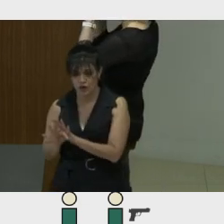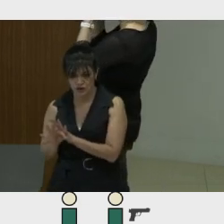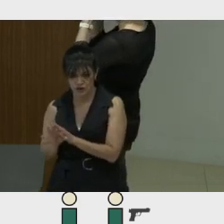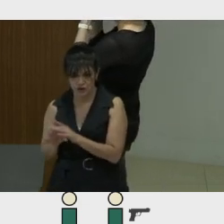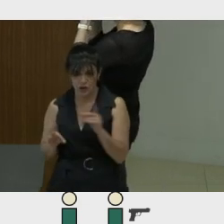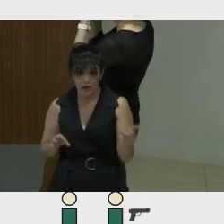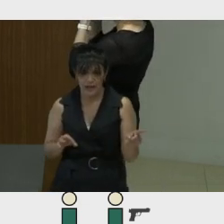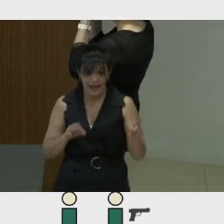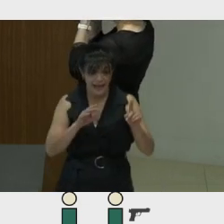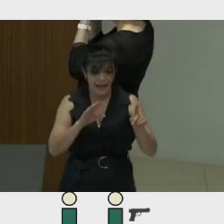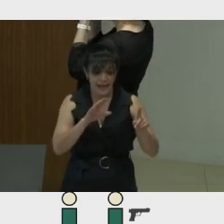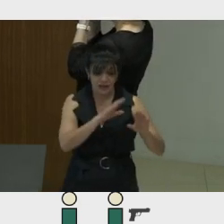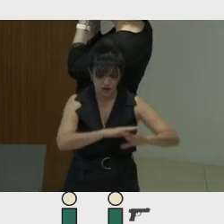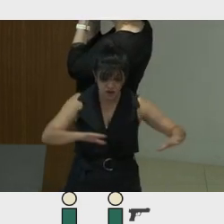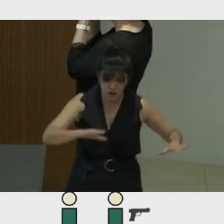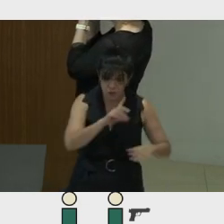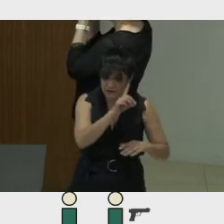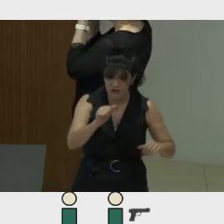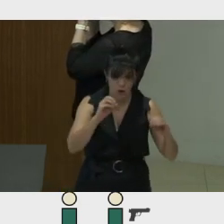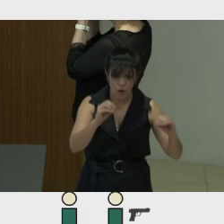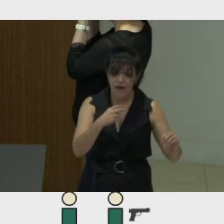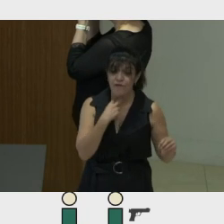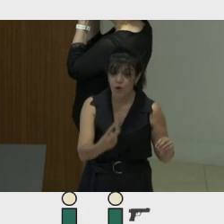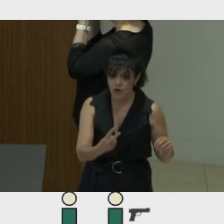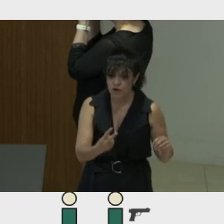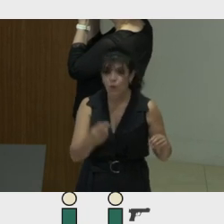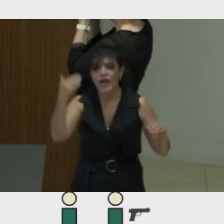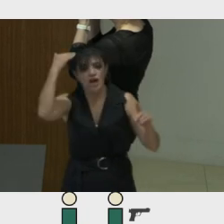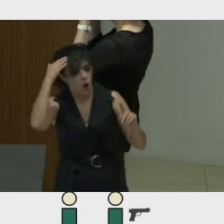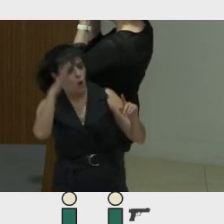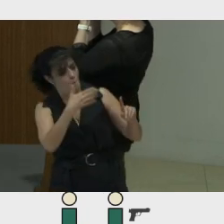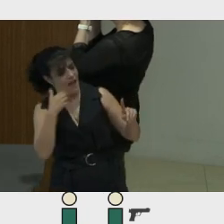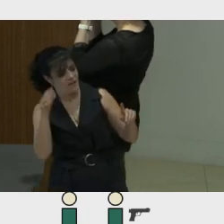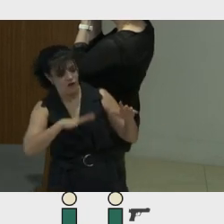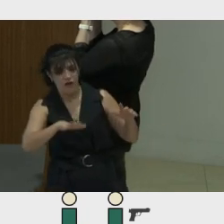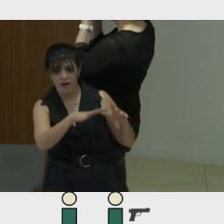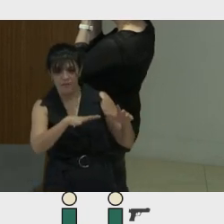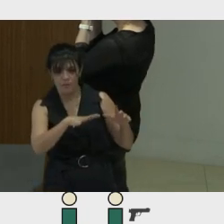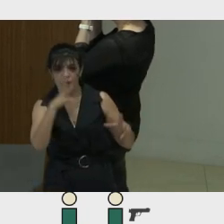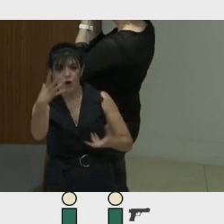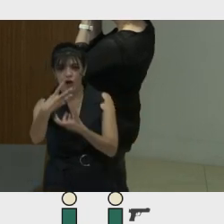that children with disabilities don't have a voice, if we know what is better for them, we don't include them in decision-making processes.